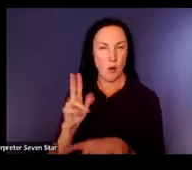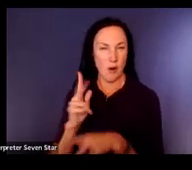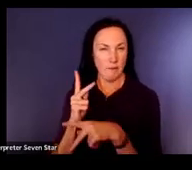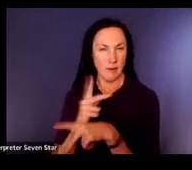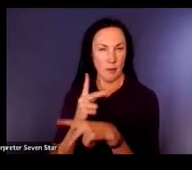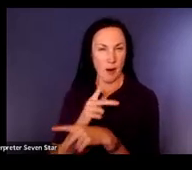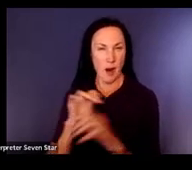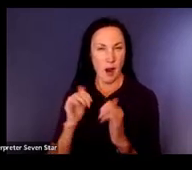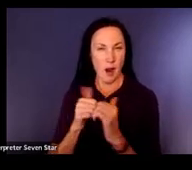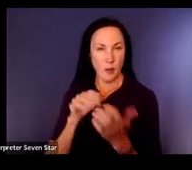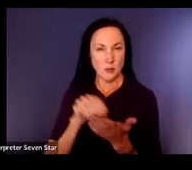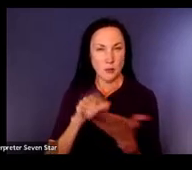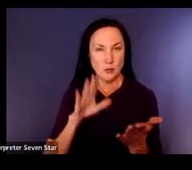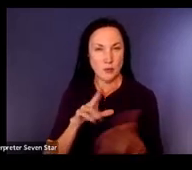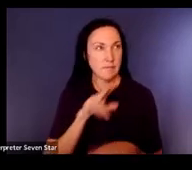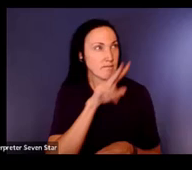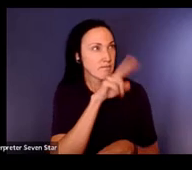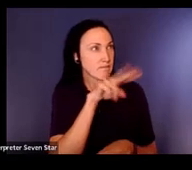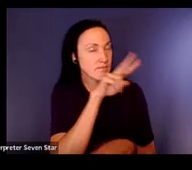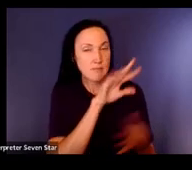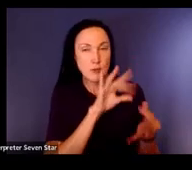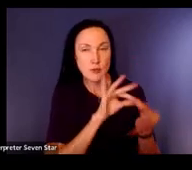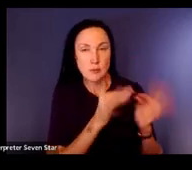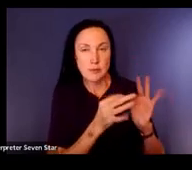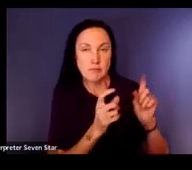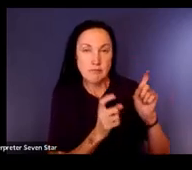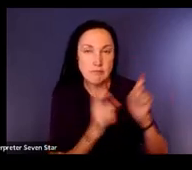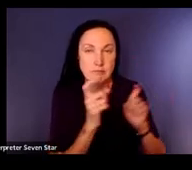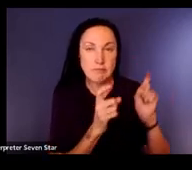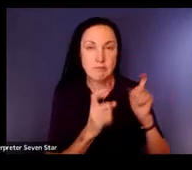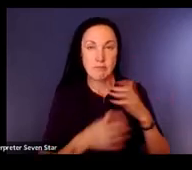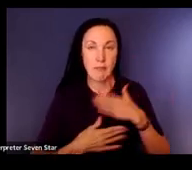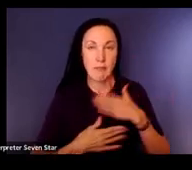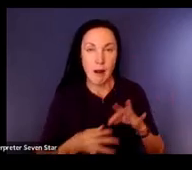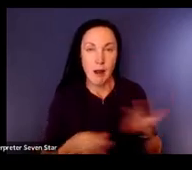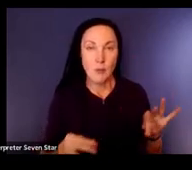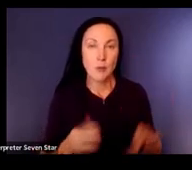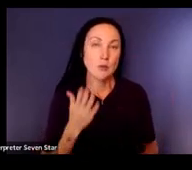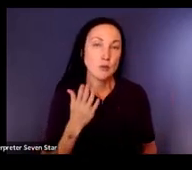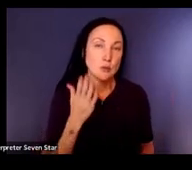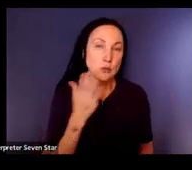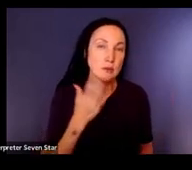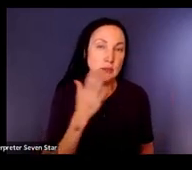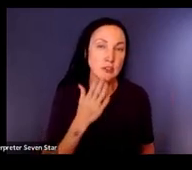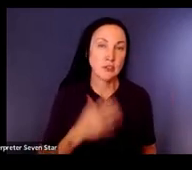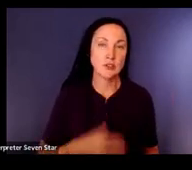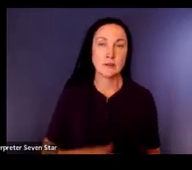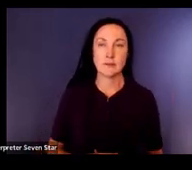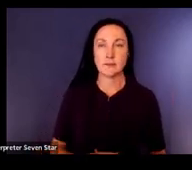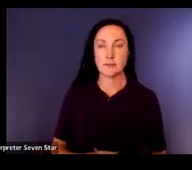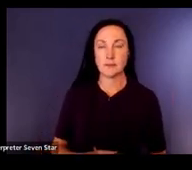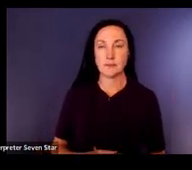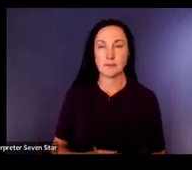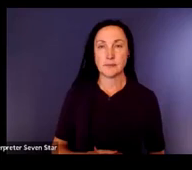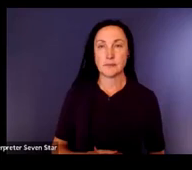like facial expressions and gestures and body language or cued speech. And it assesses things